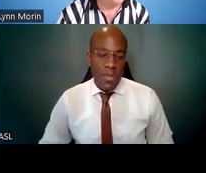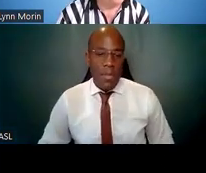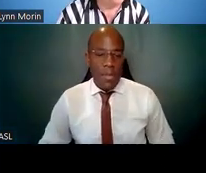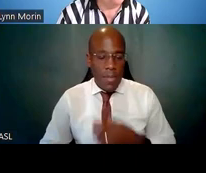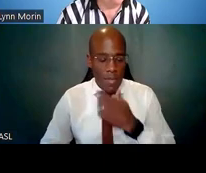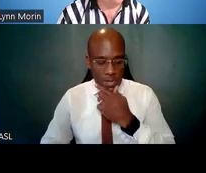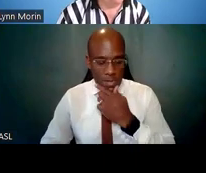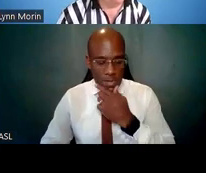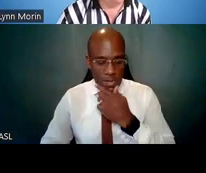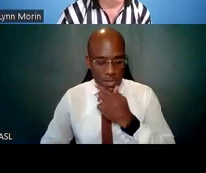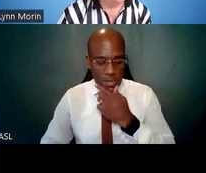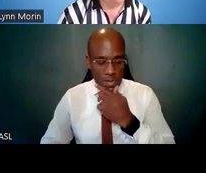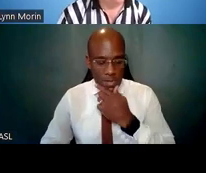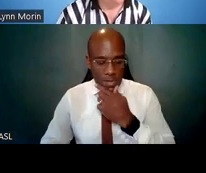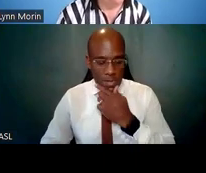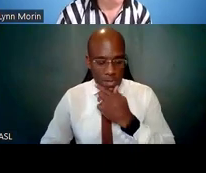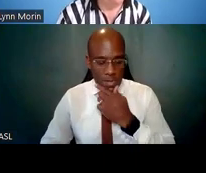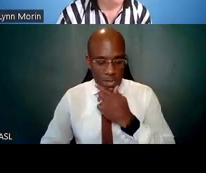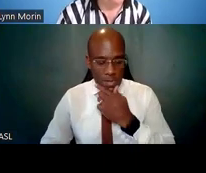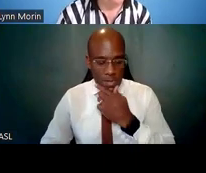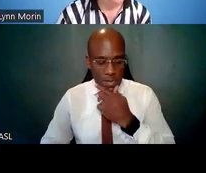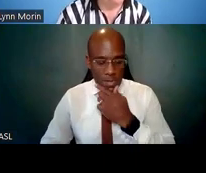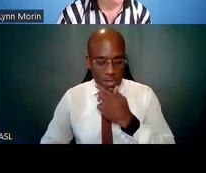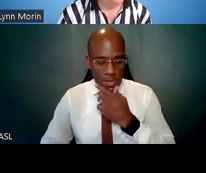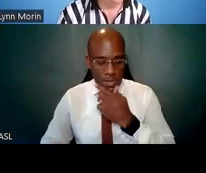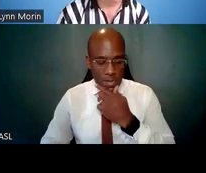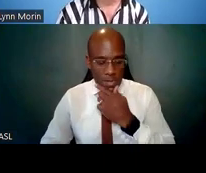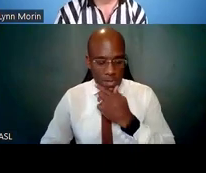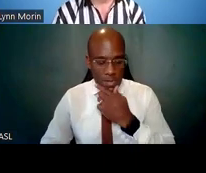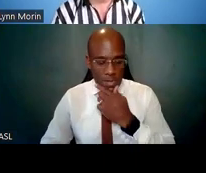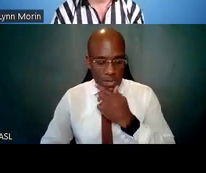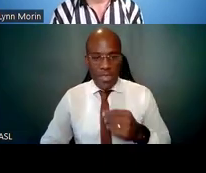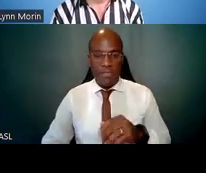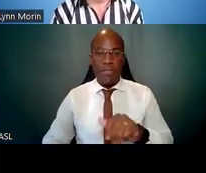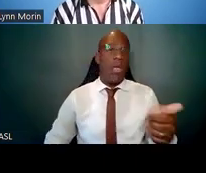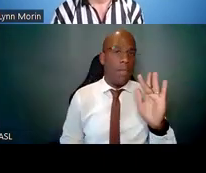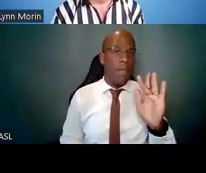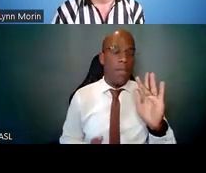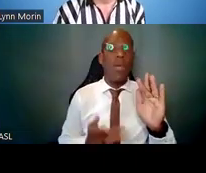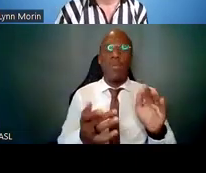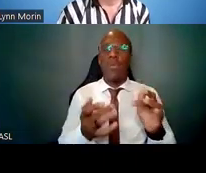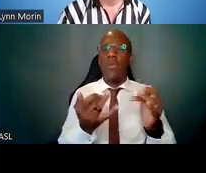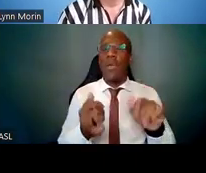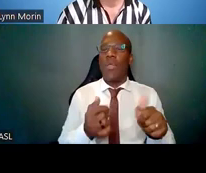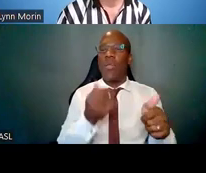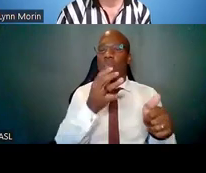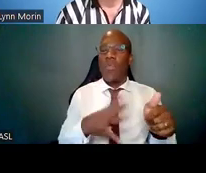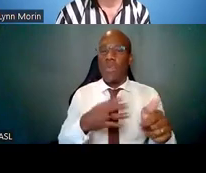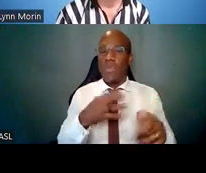Rosalina Bray: Now we're going to share a little bit about developing that game plan. This is going to help you set a course.